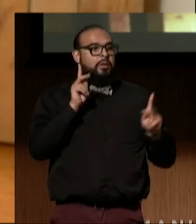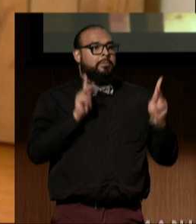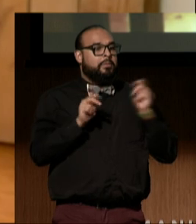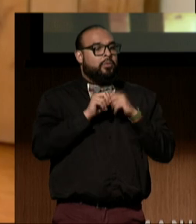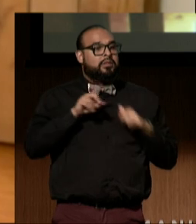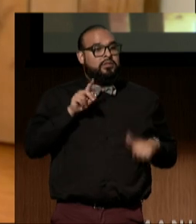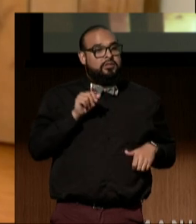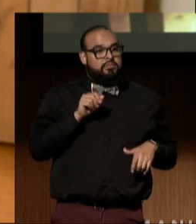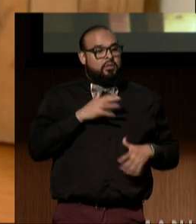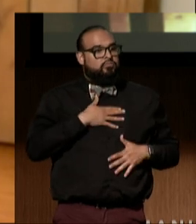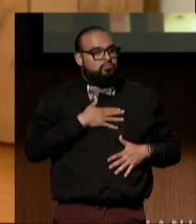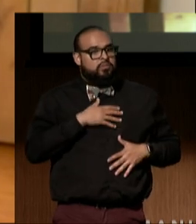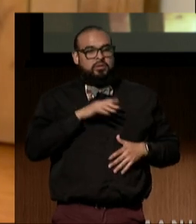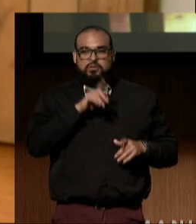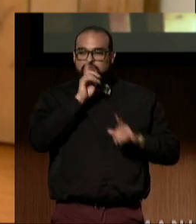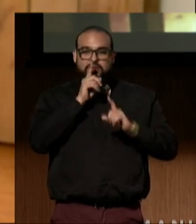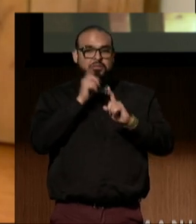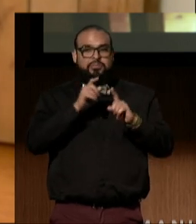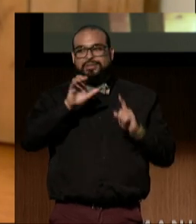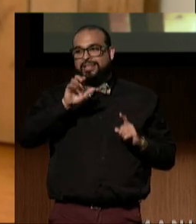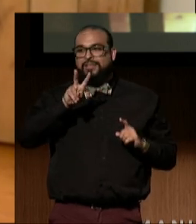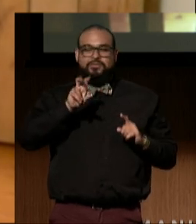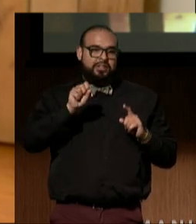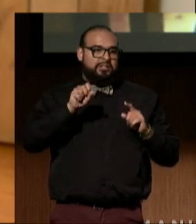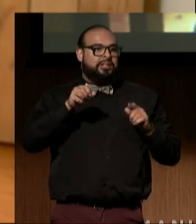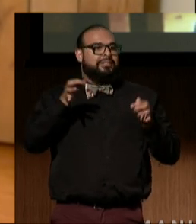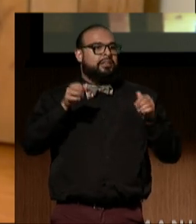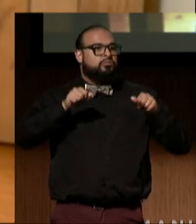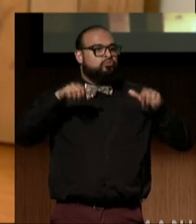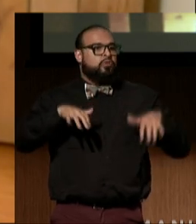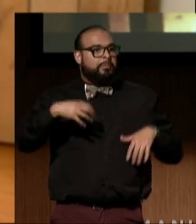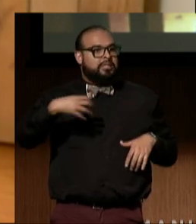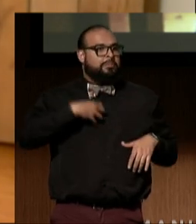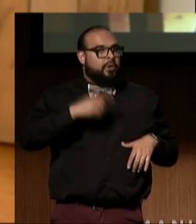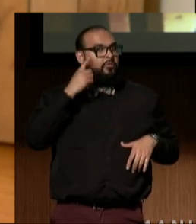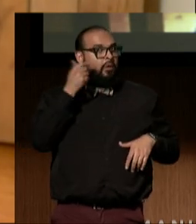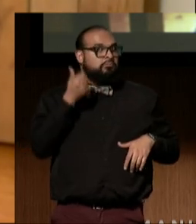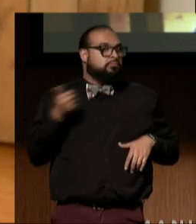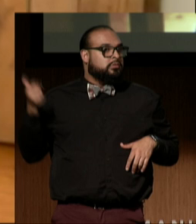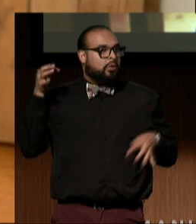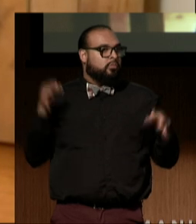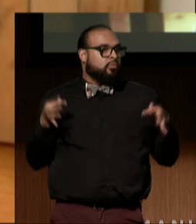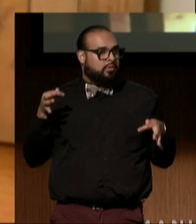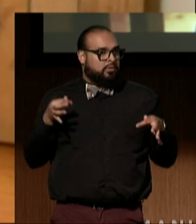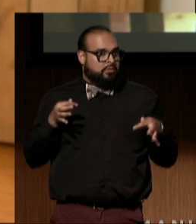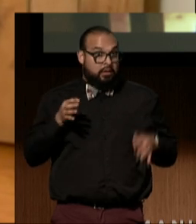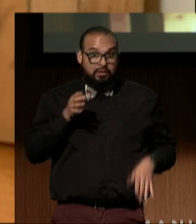which culminated in CVS dropping its appeal to the Supreme Court, which never happens.